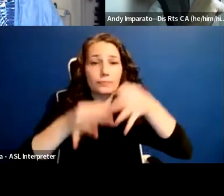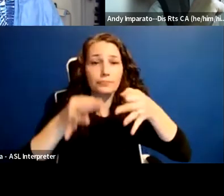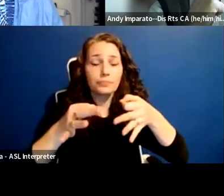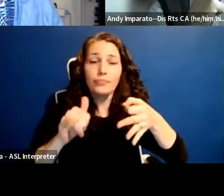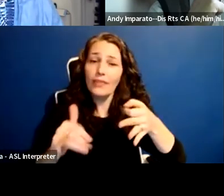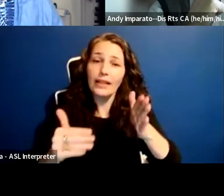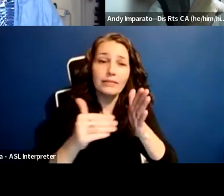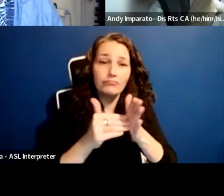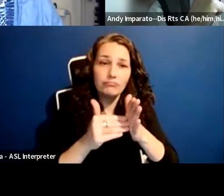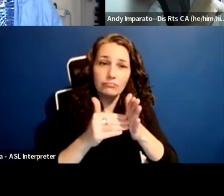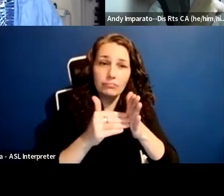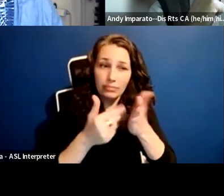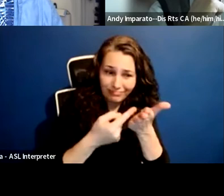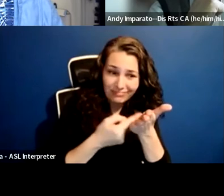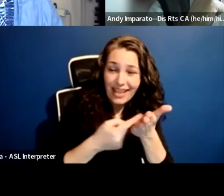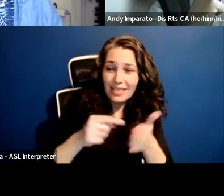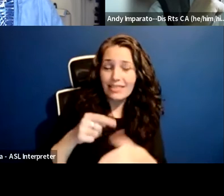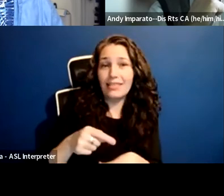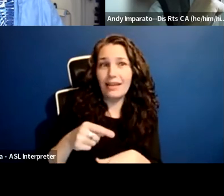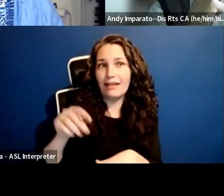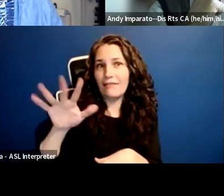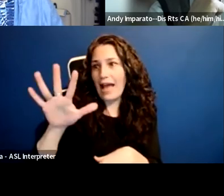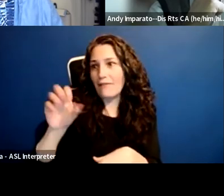And what we are seeing both in California